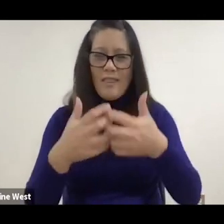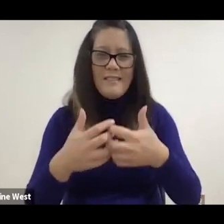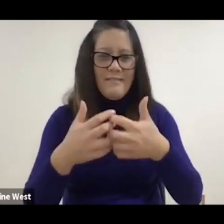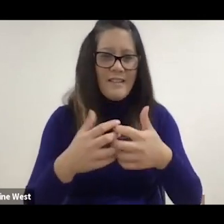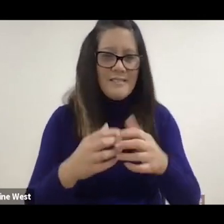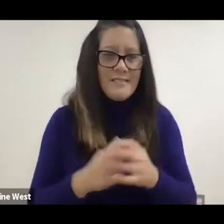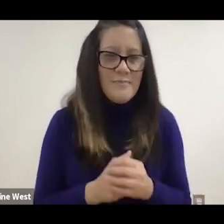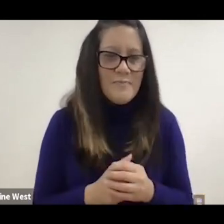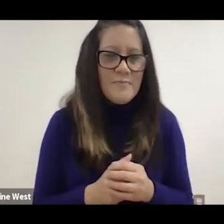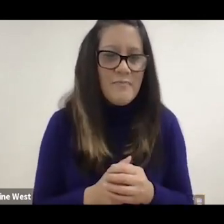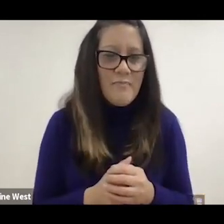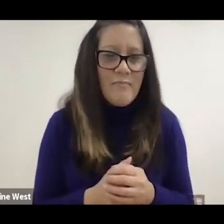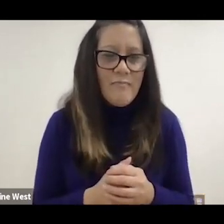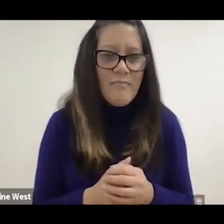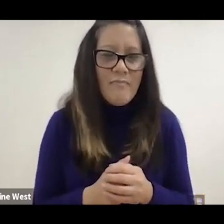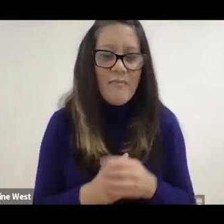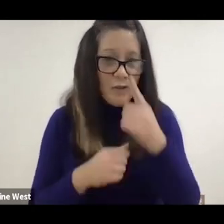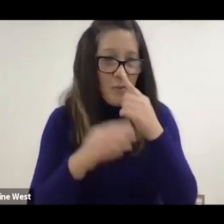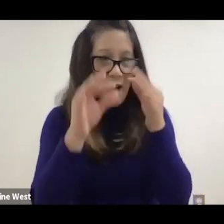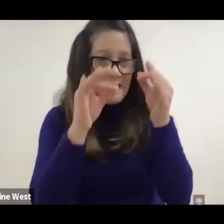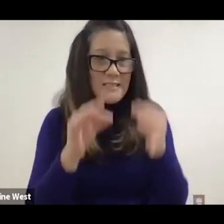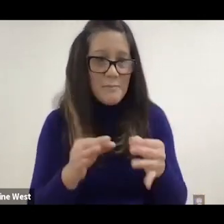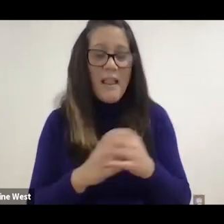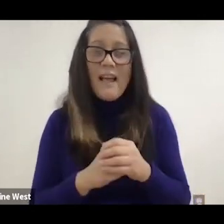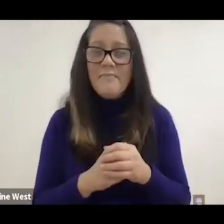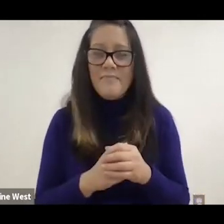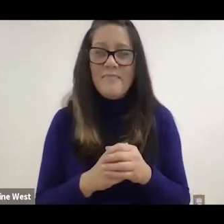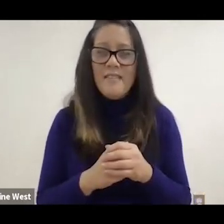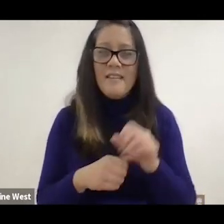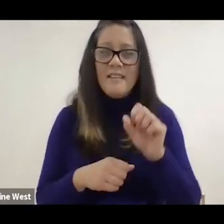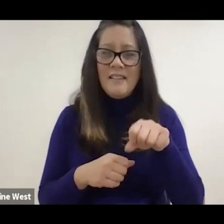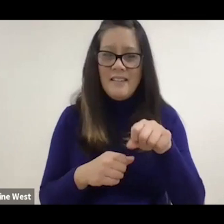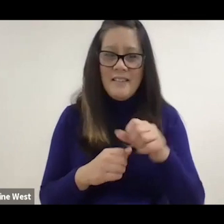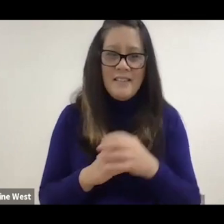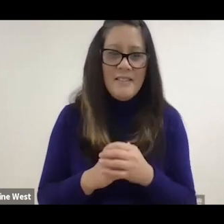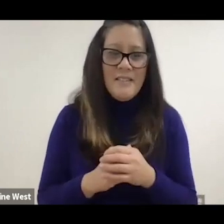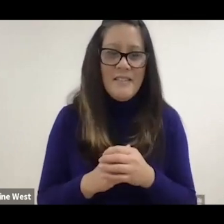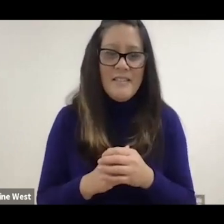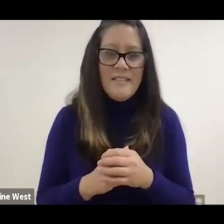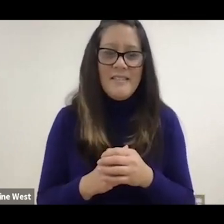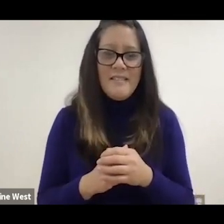Tell us about it Doctor Cooper. Yea, it's a basically an adapted computer mouse that